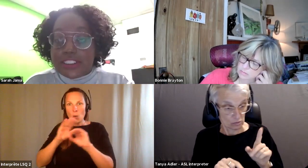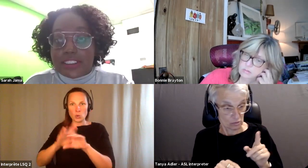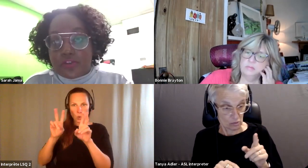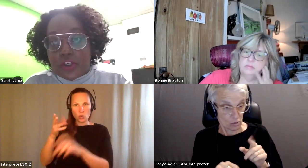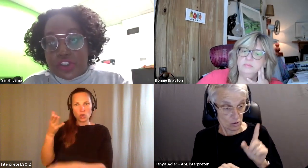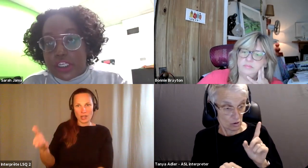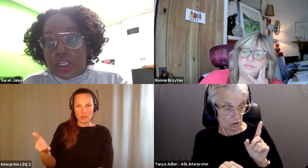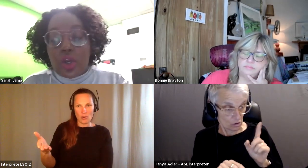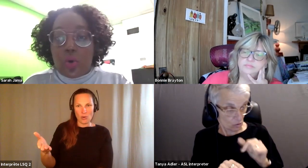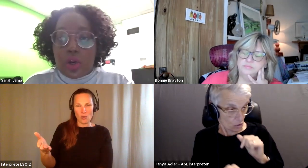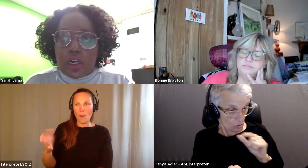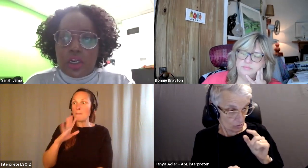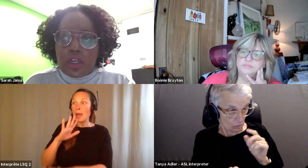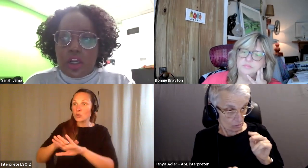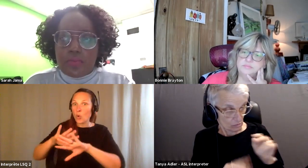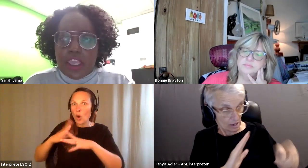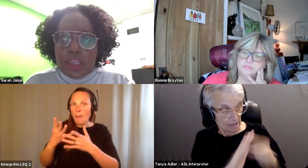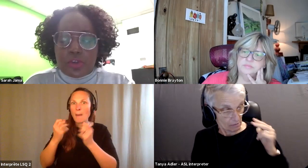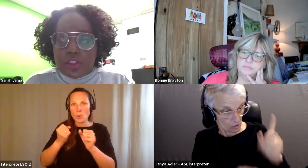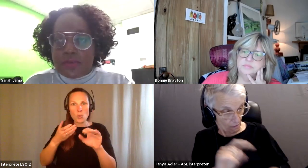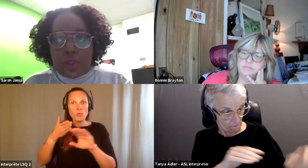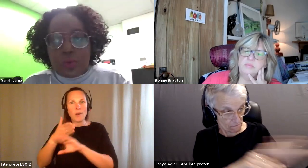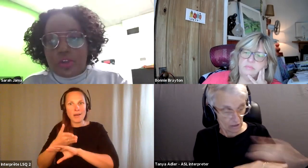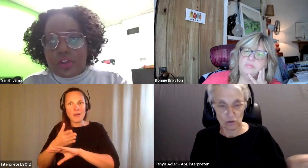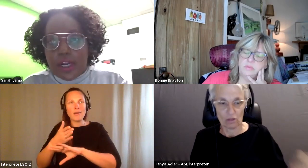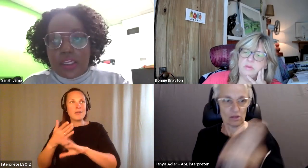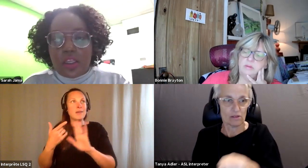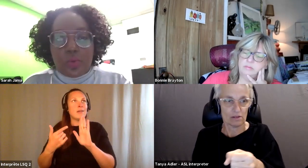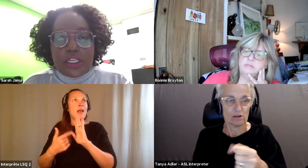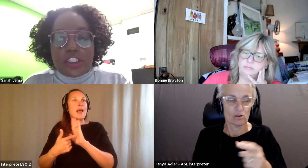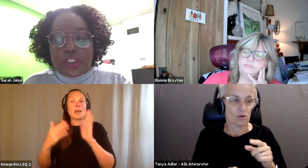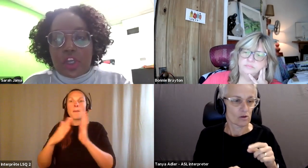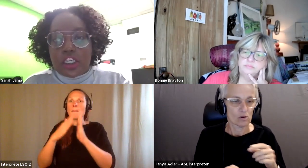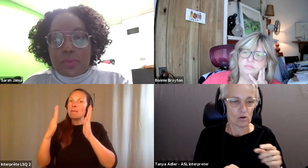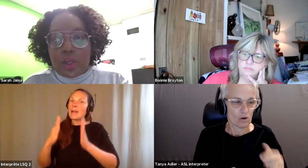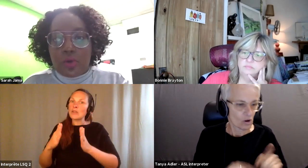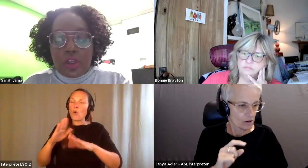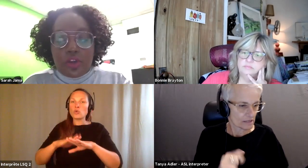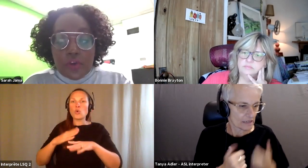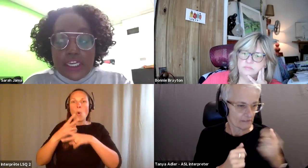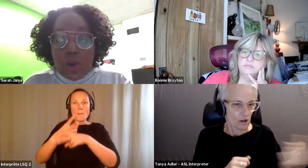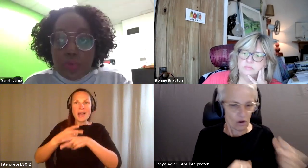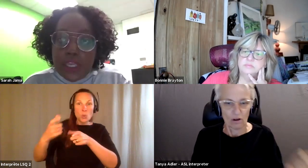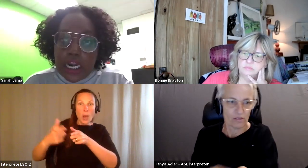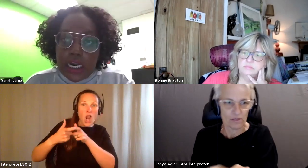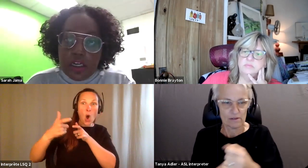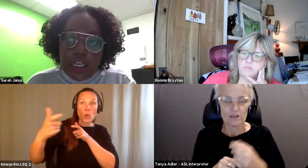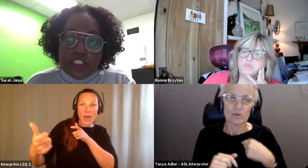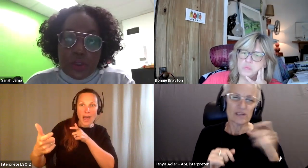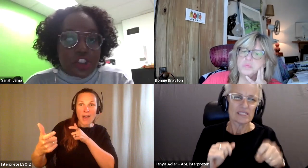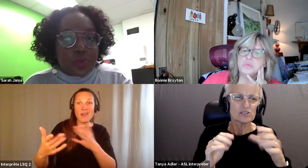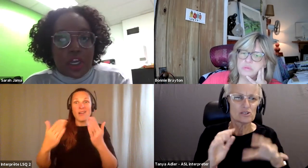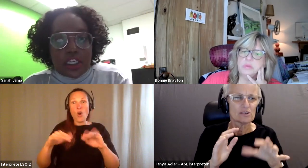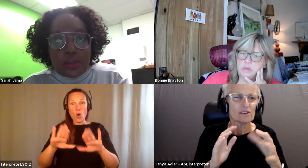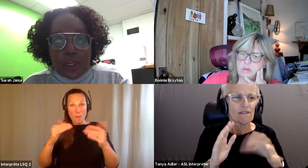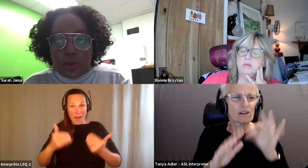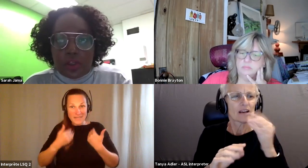Sarah Jama: be seen as functioning or able to live alone right, we need to be talking about funding home care as much as we're talking about.